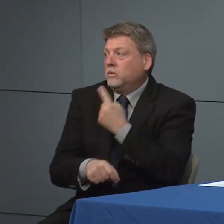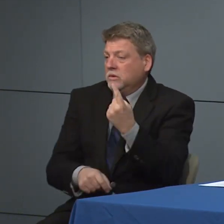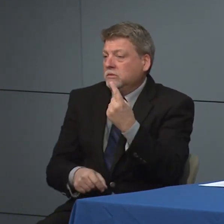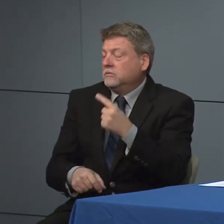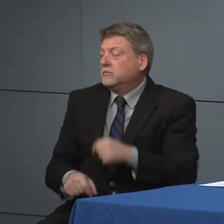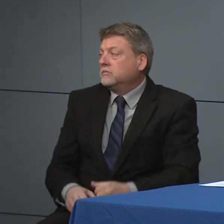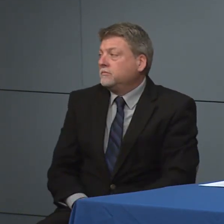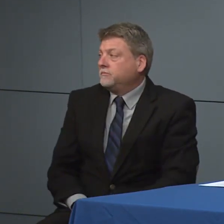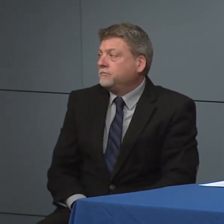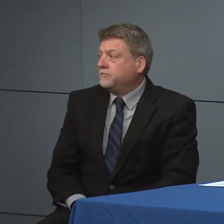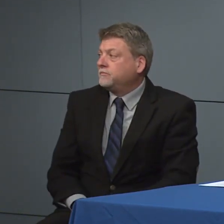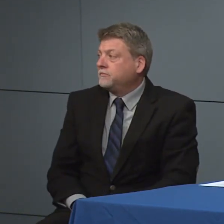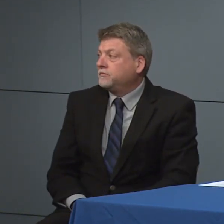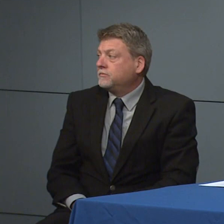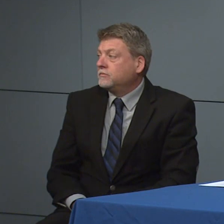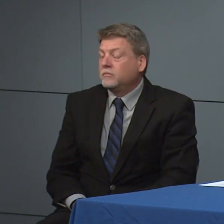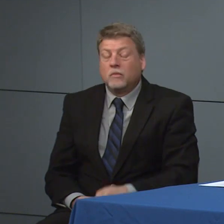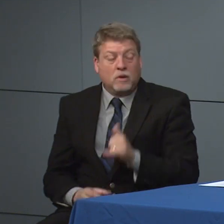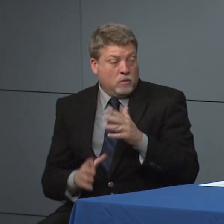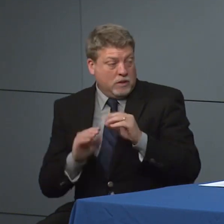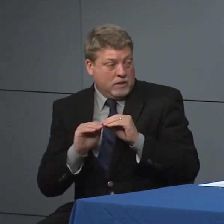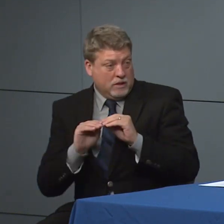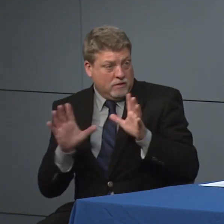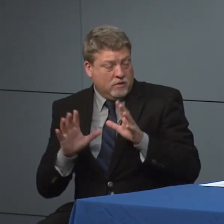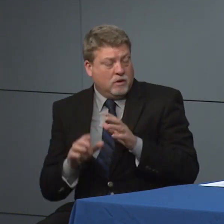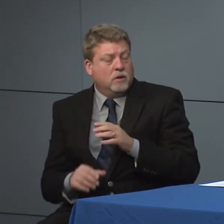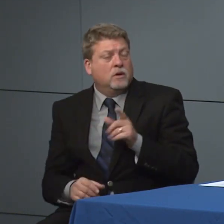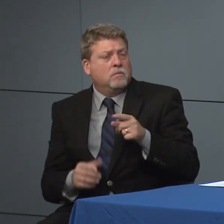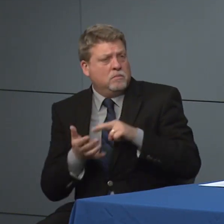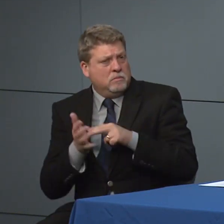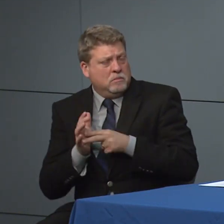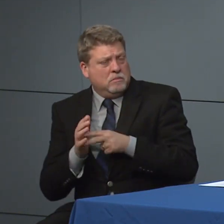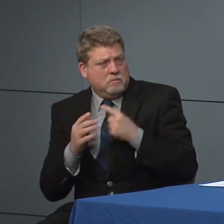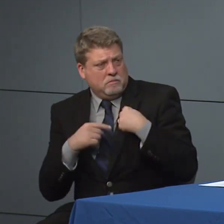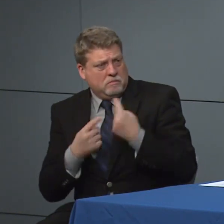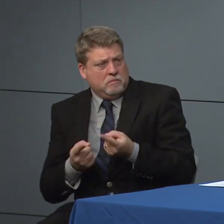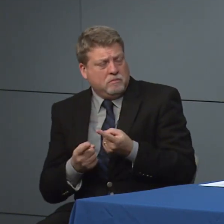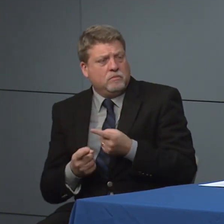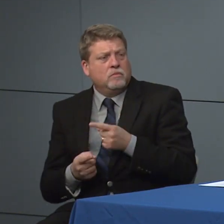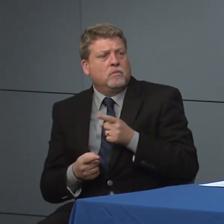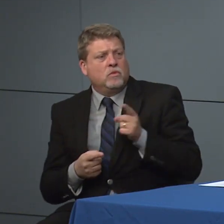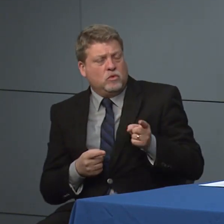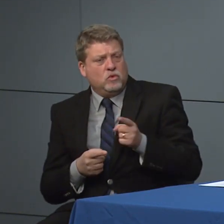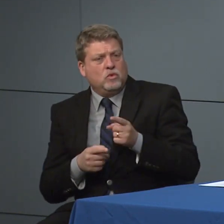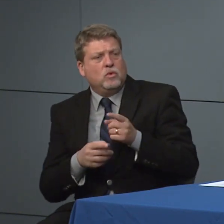And just one point of clarification so to be clear at this point you've got recommendations for bars and